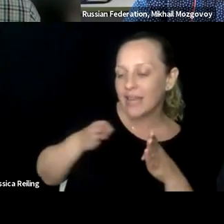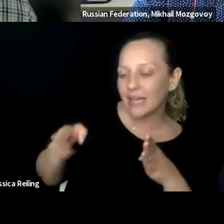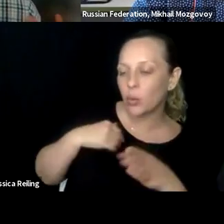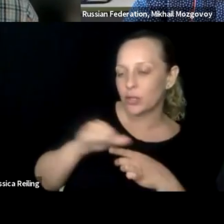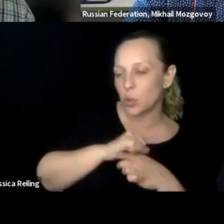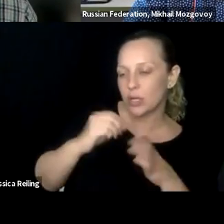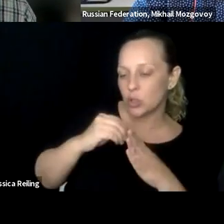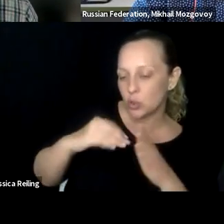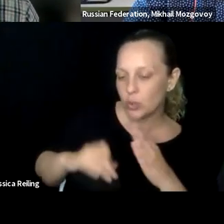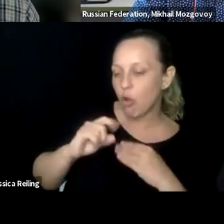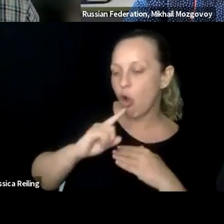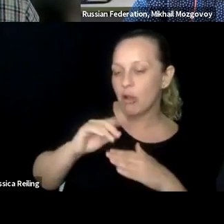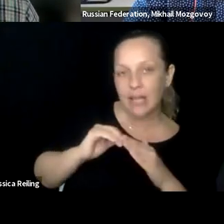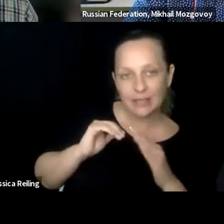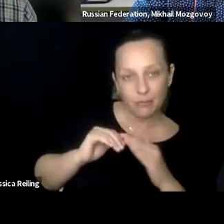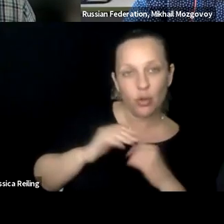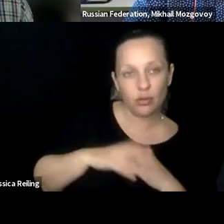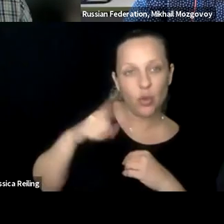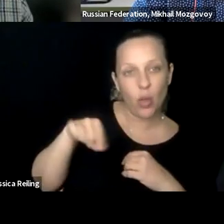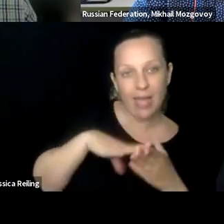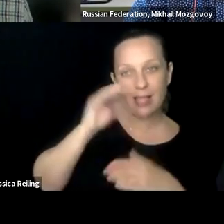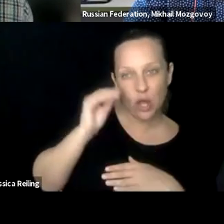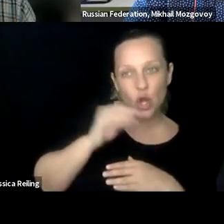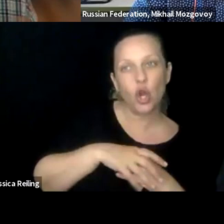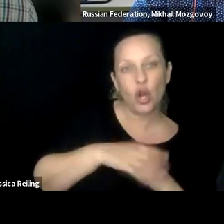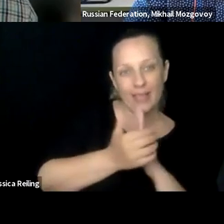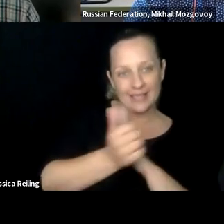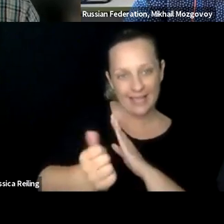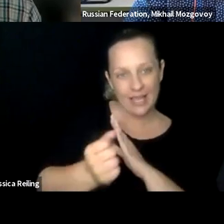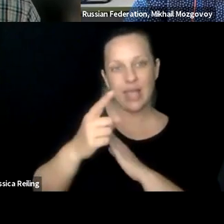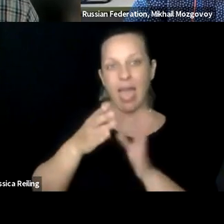we need to make sure that the tools and the techniques that we train